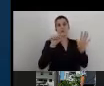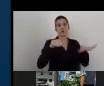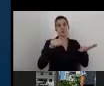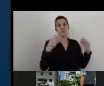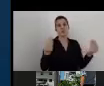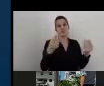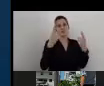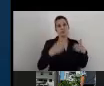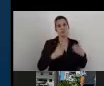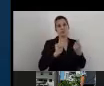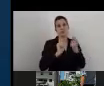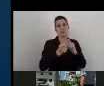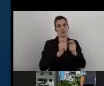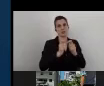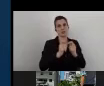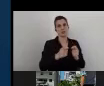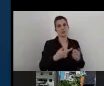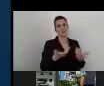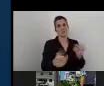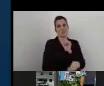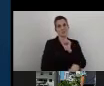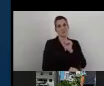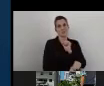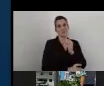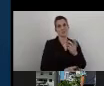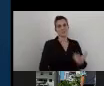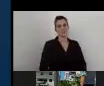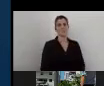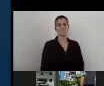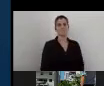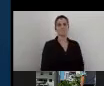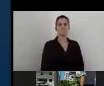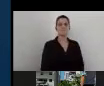in this university .